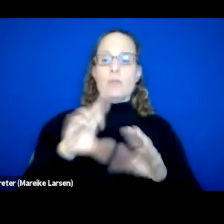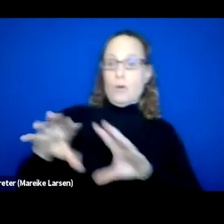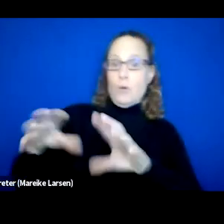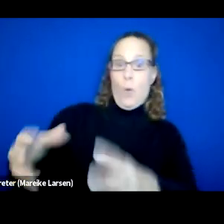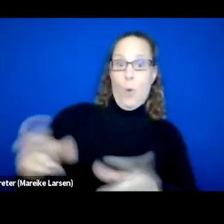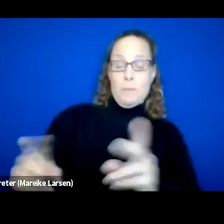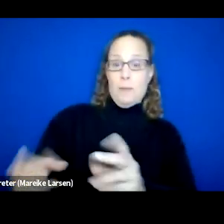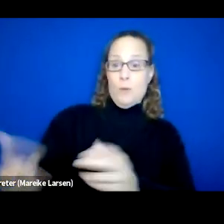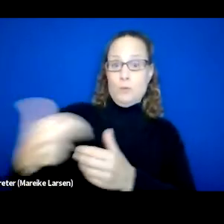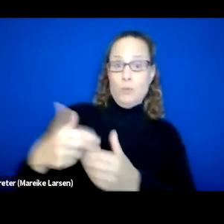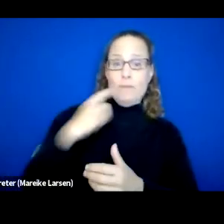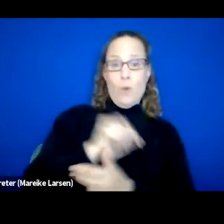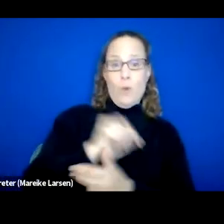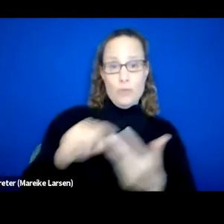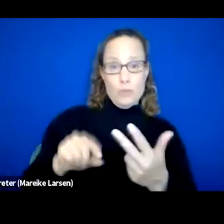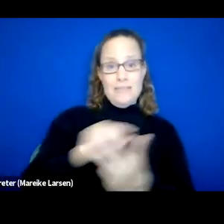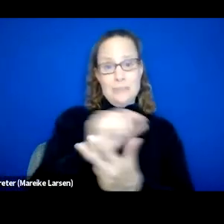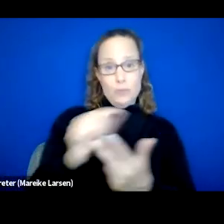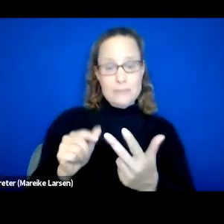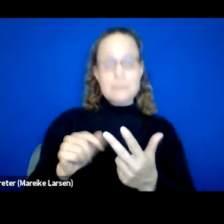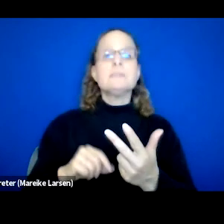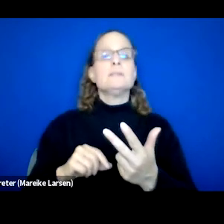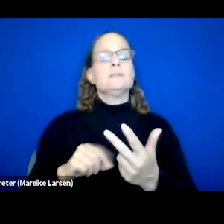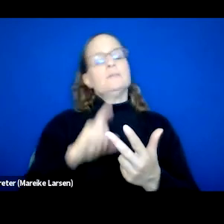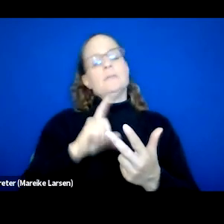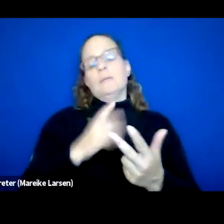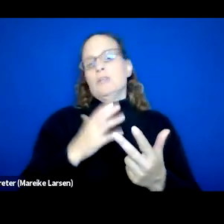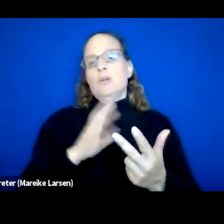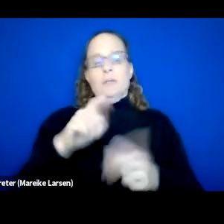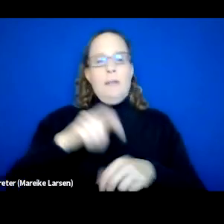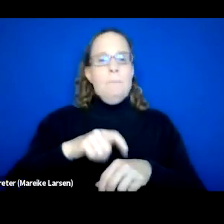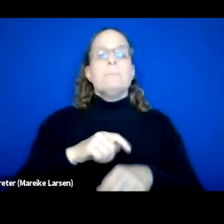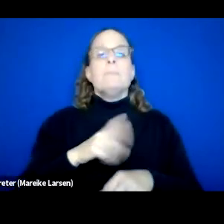for three different sessions on this, we just really appreciate your time and please feel free